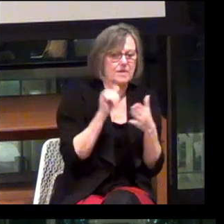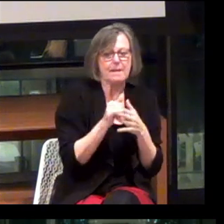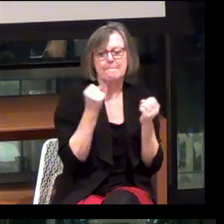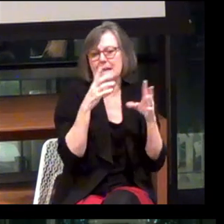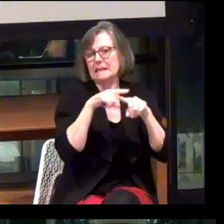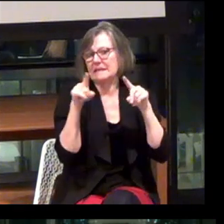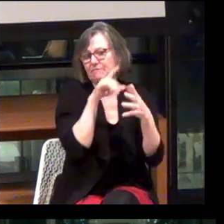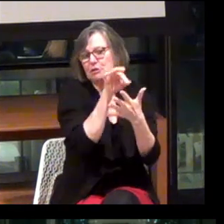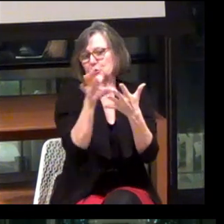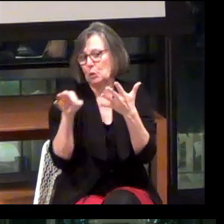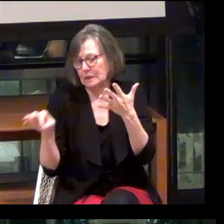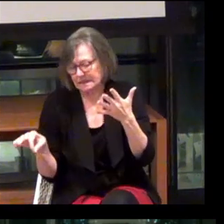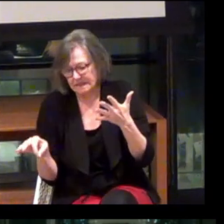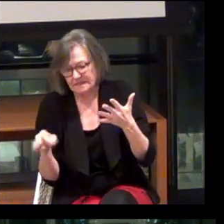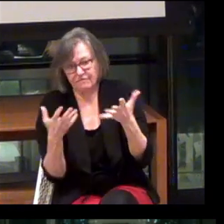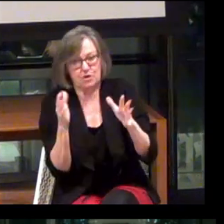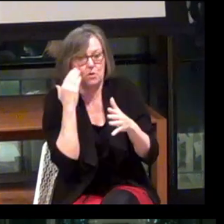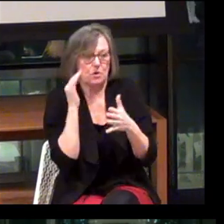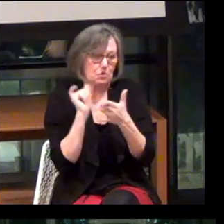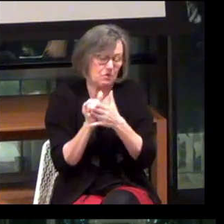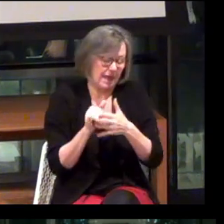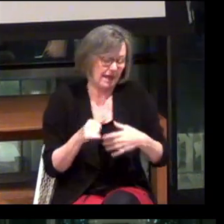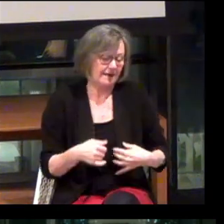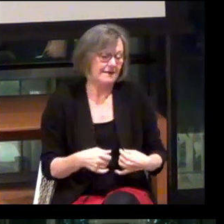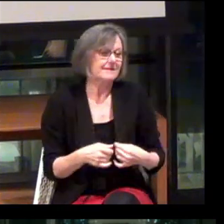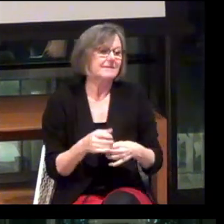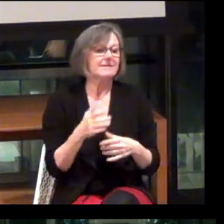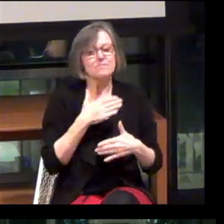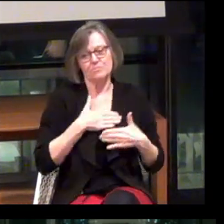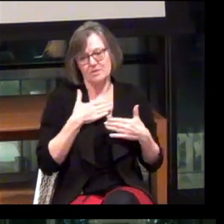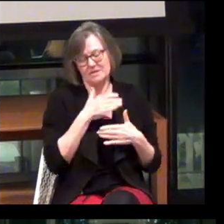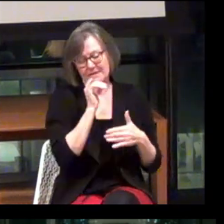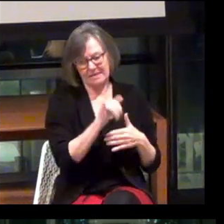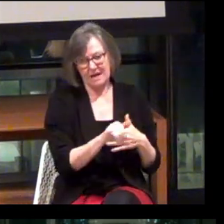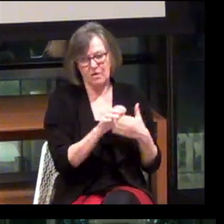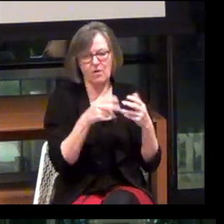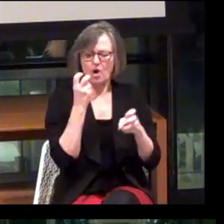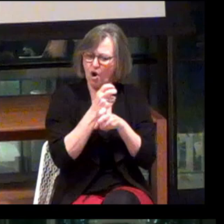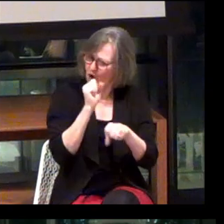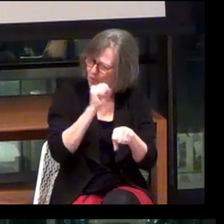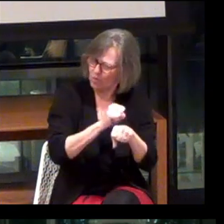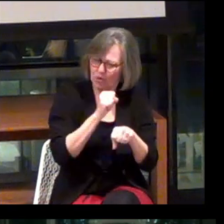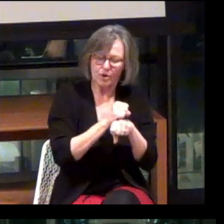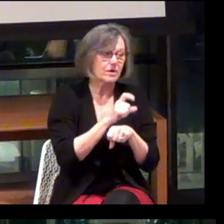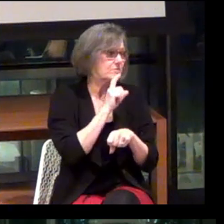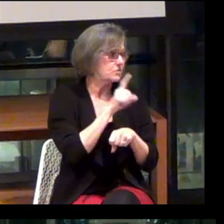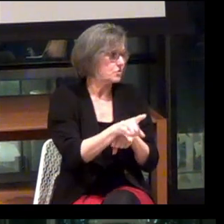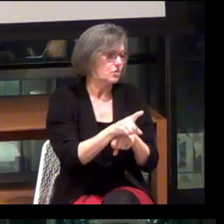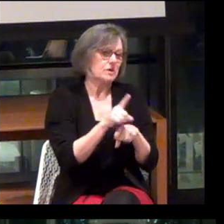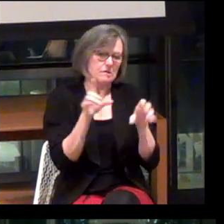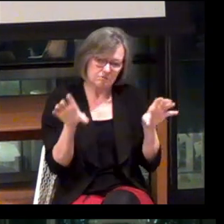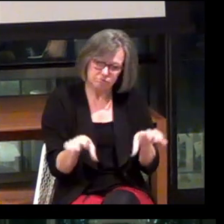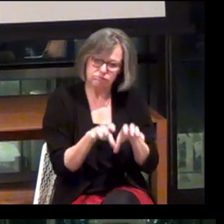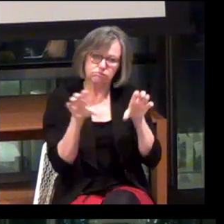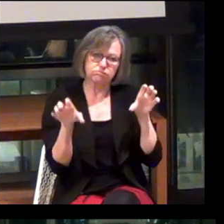So I appreciate that, and all of the hard work that I'm sure went into scouring the